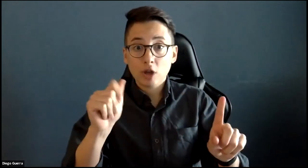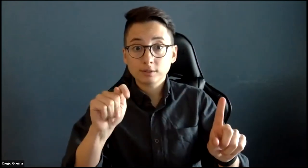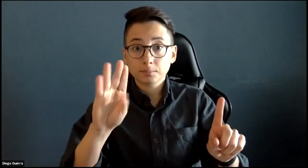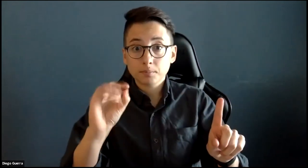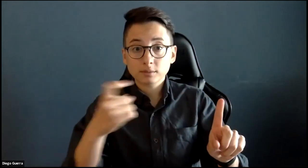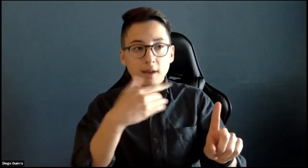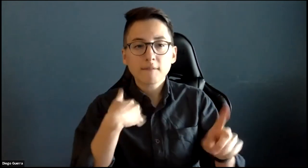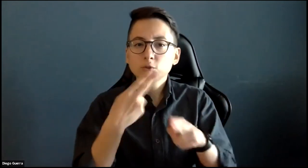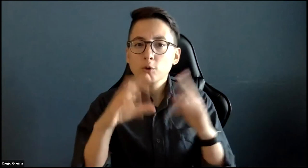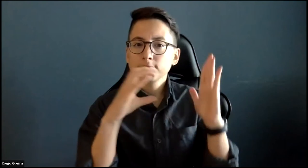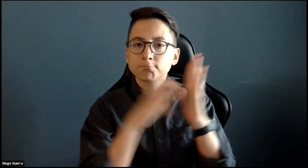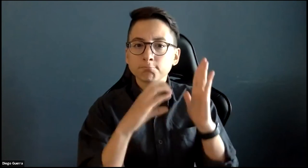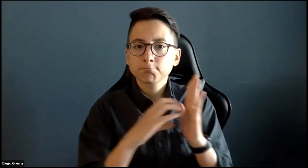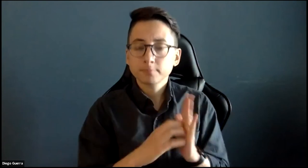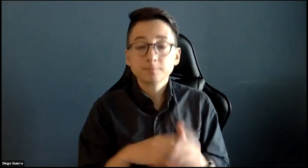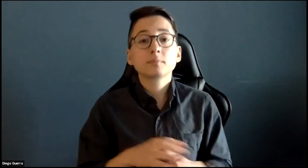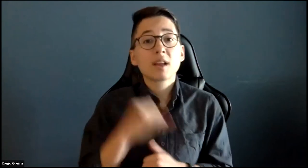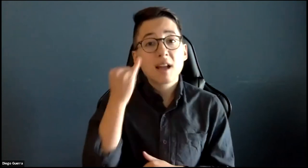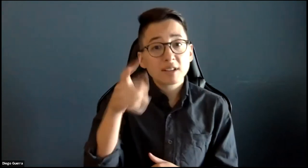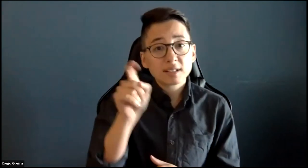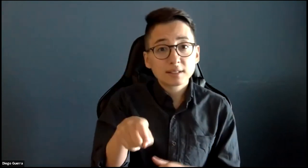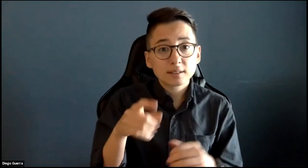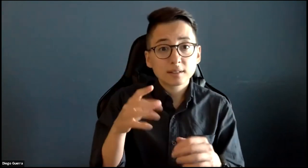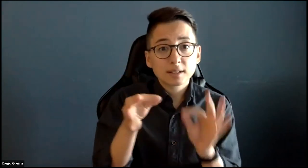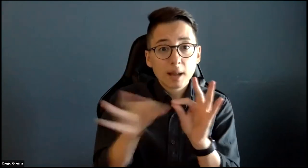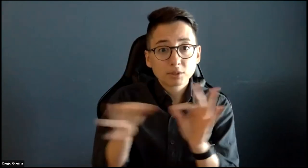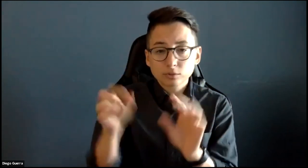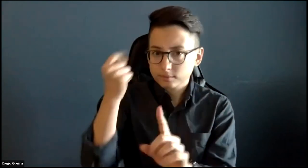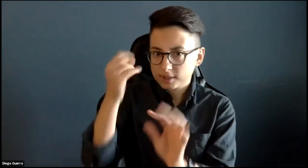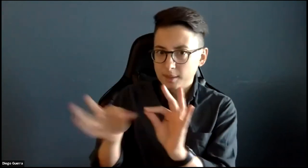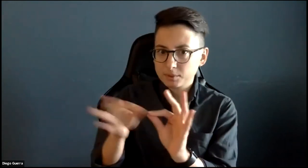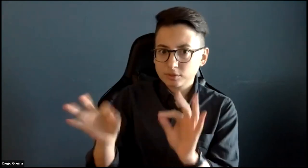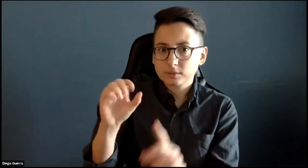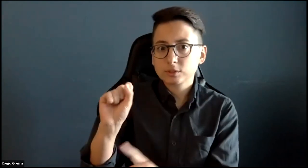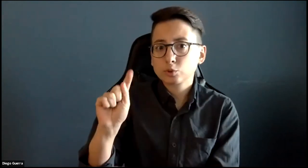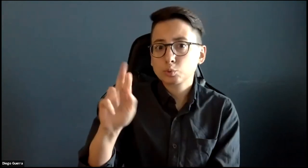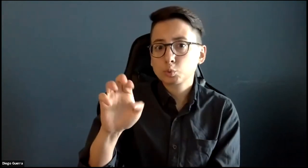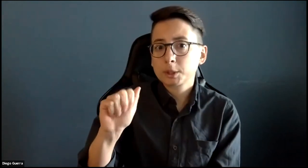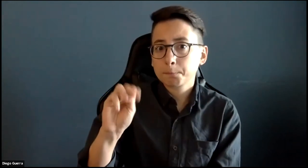please take a look there in the chat box and there's a short paragraph as to what we're all about.